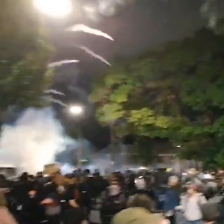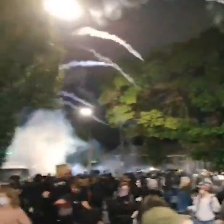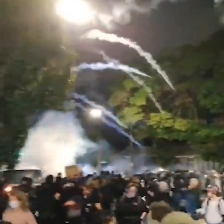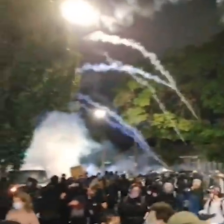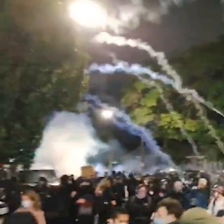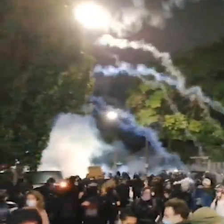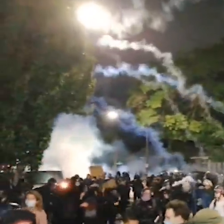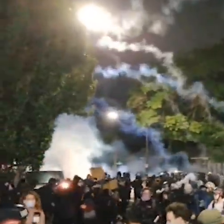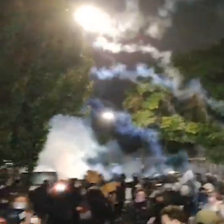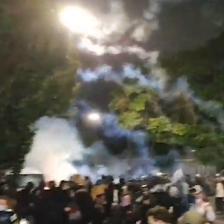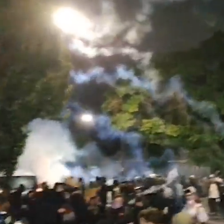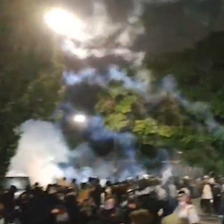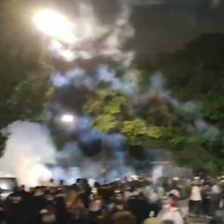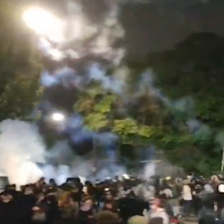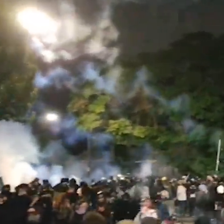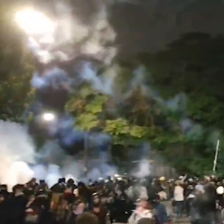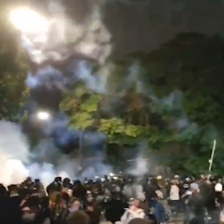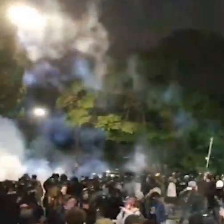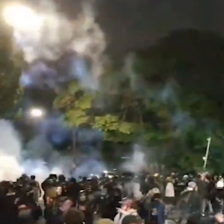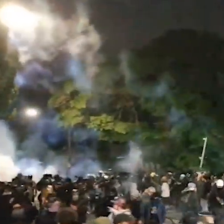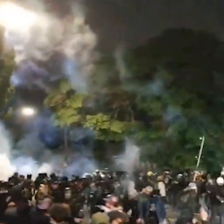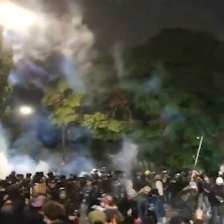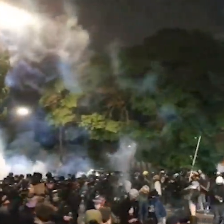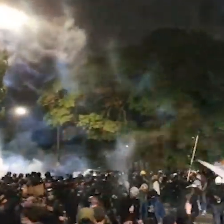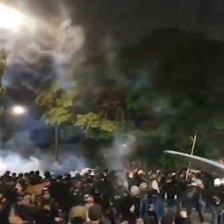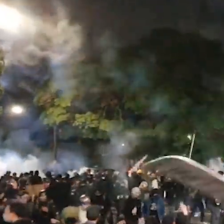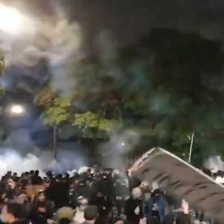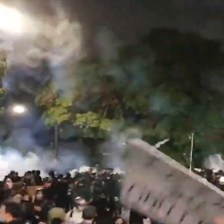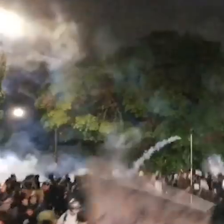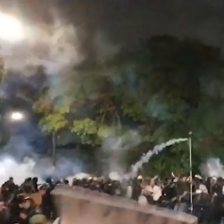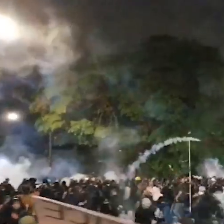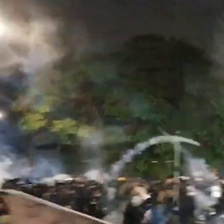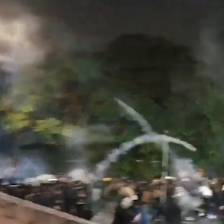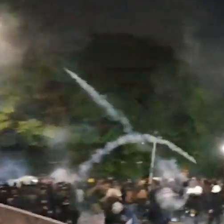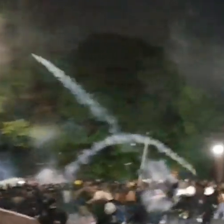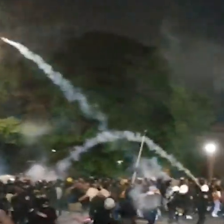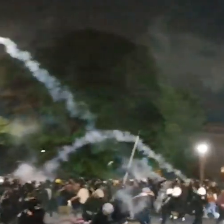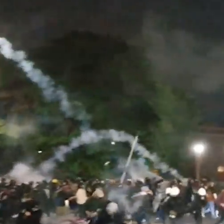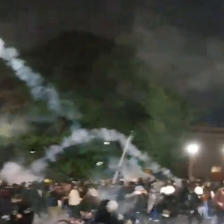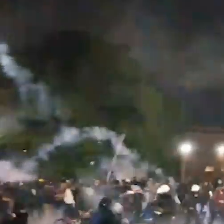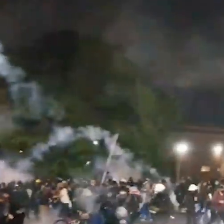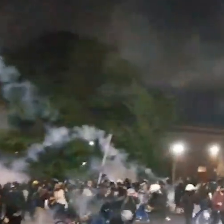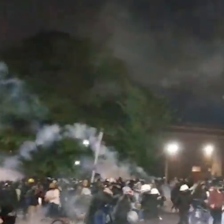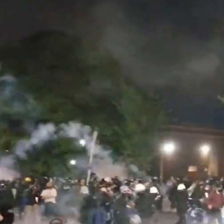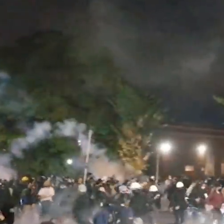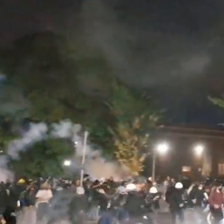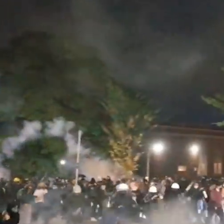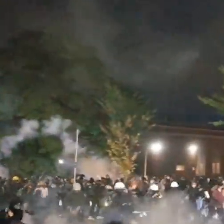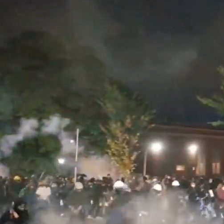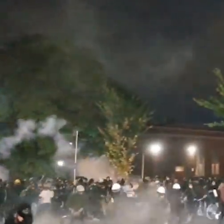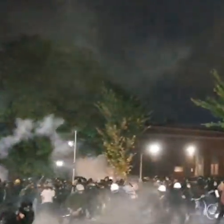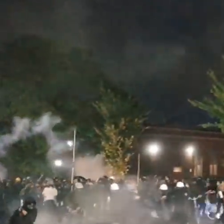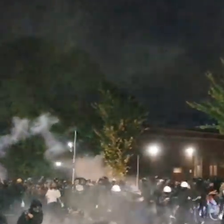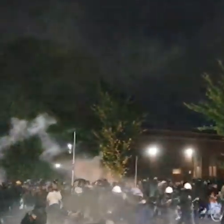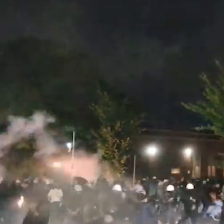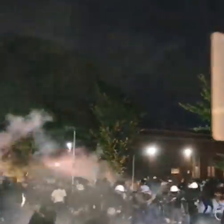And then here's where we had to deploy CS gas in order to move this crowd but